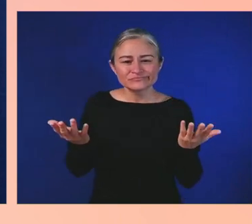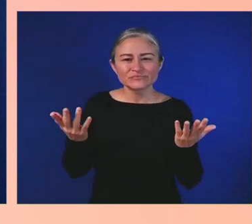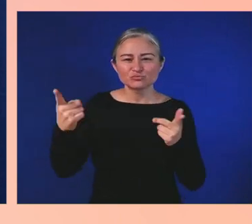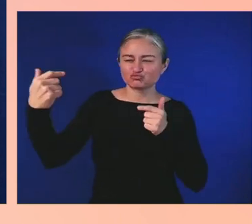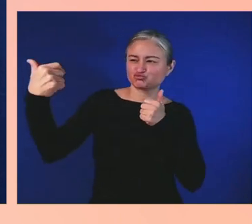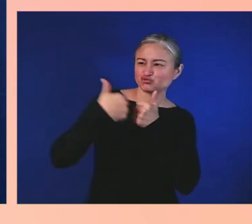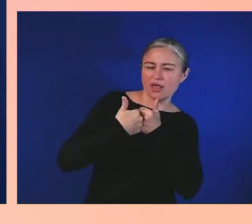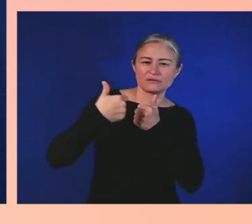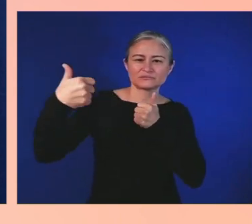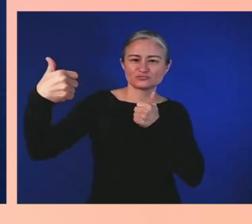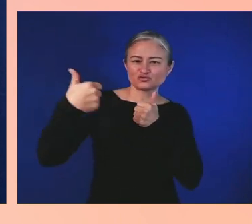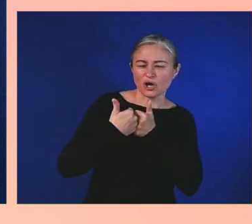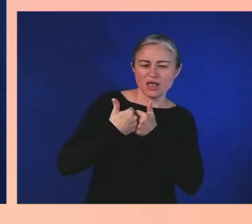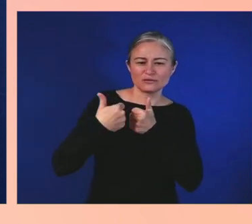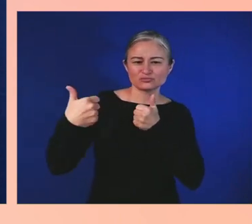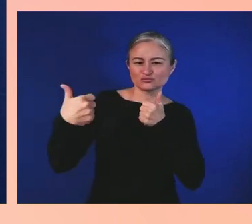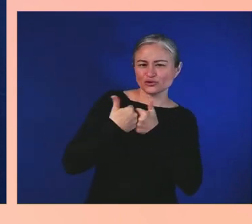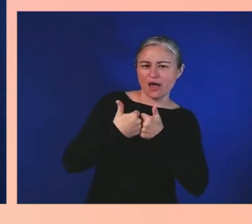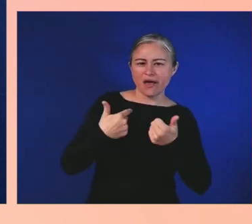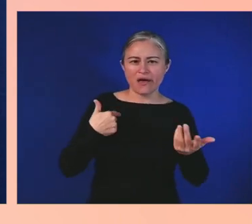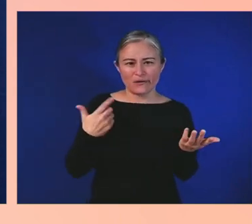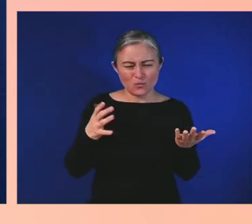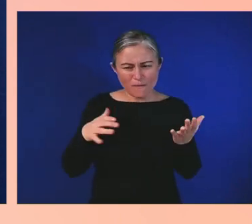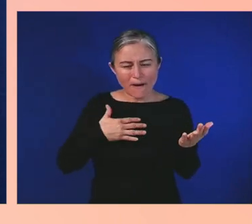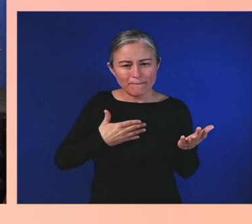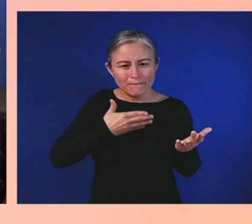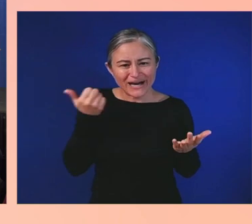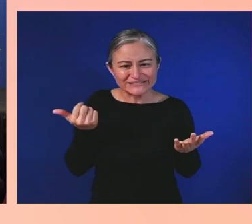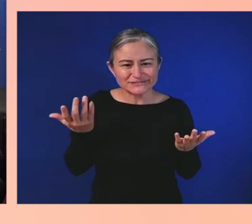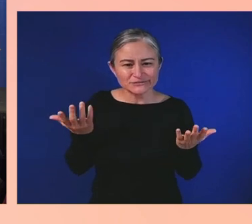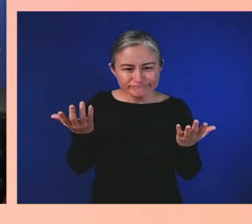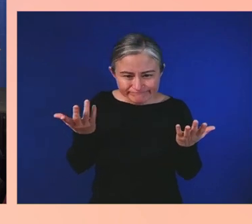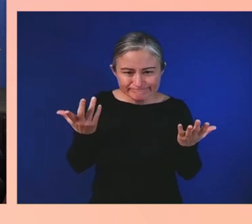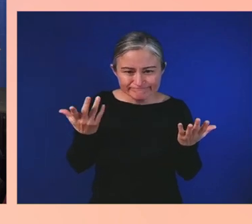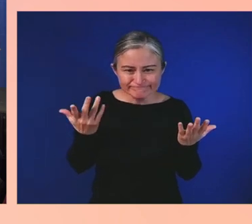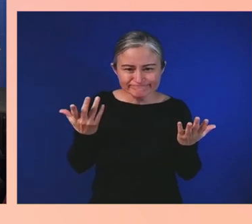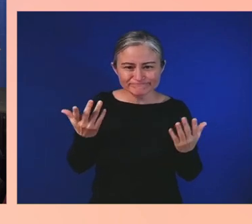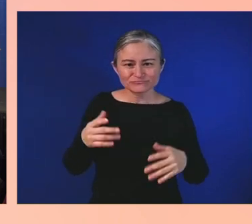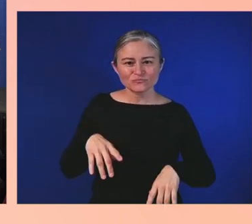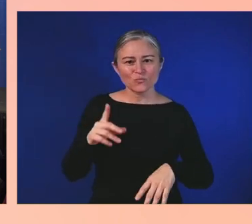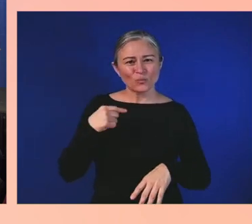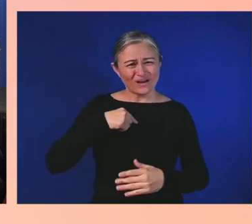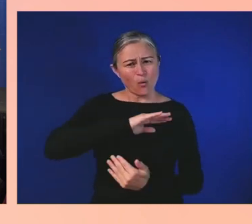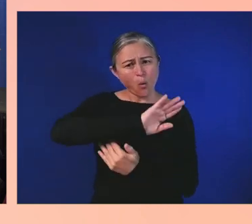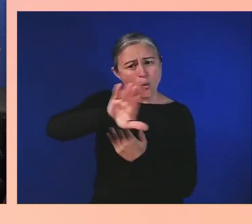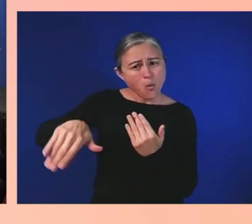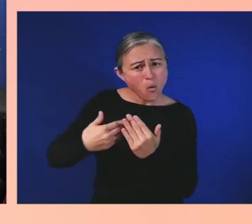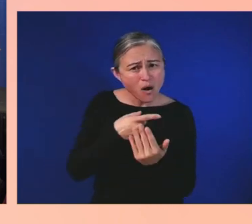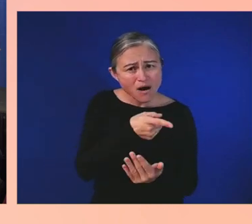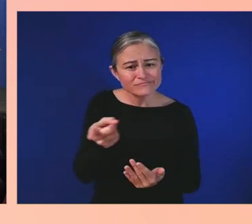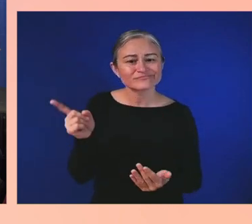That's what we all have to do. What are some of the lessons learned from the civil rights work that your father was a part of,